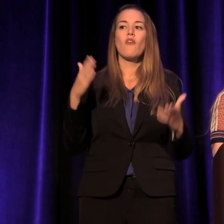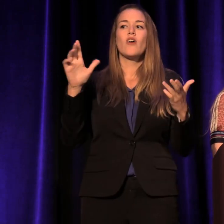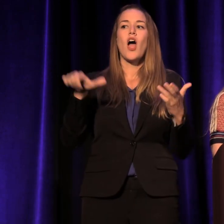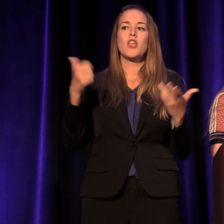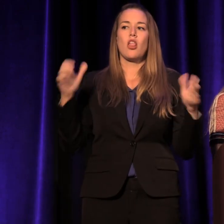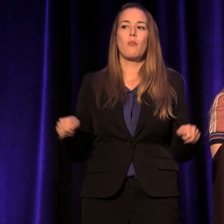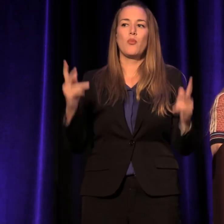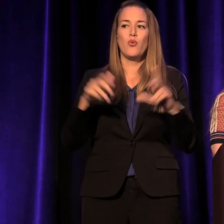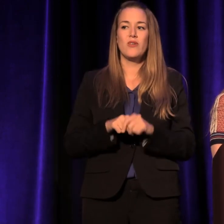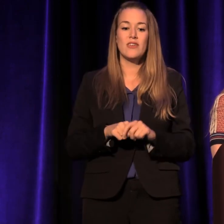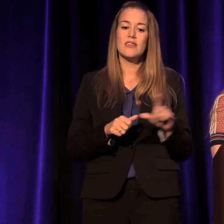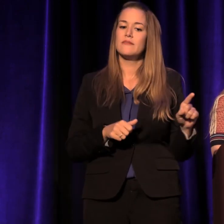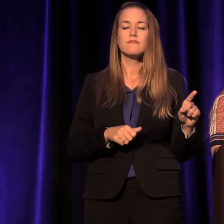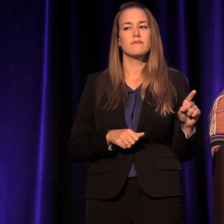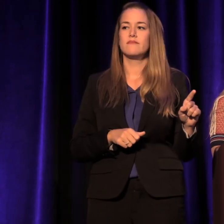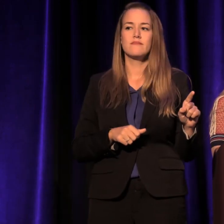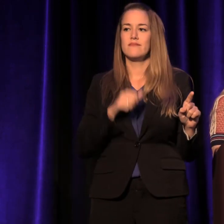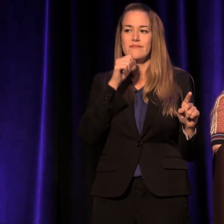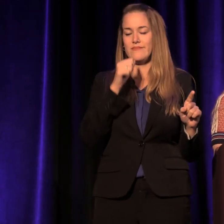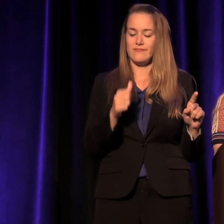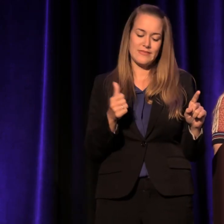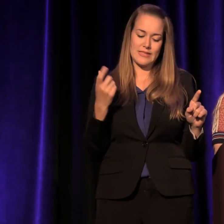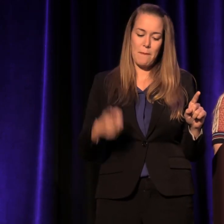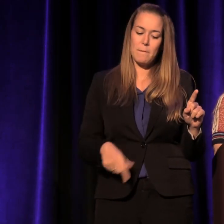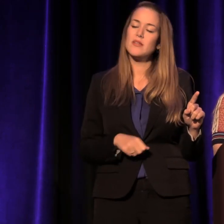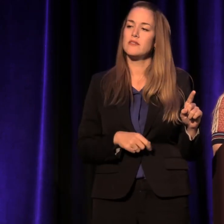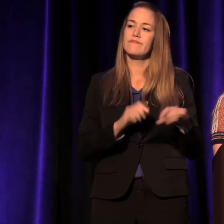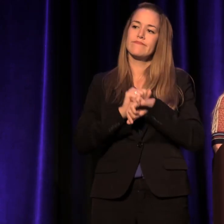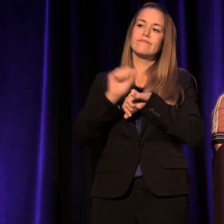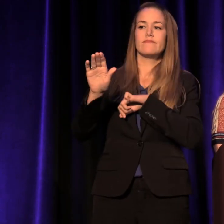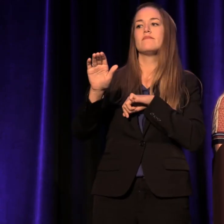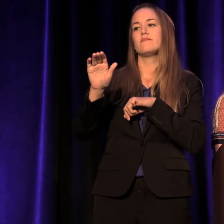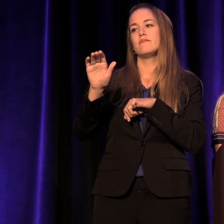He had to go back to that other institution.